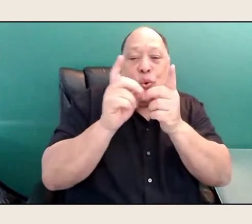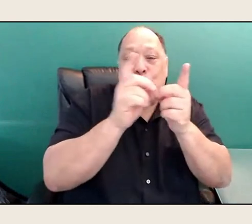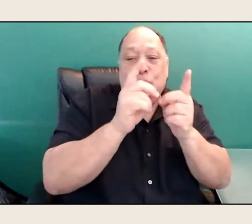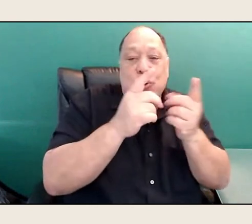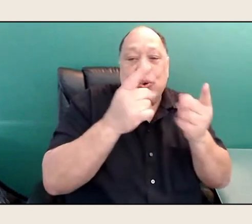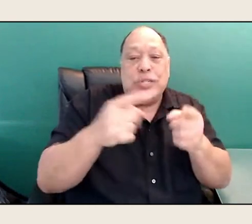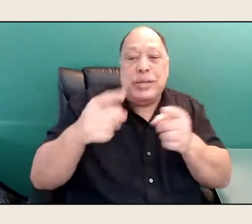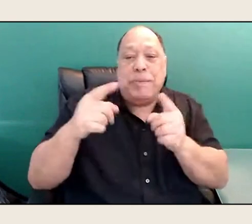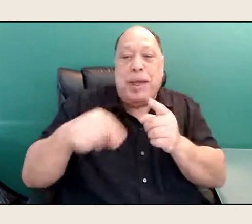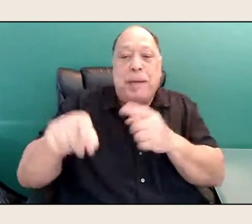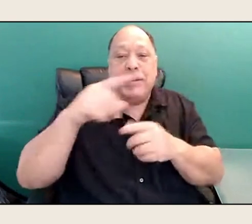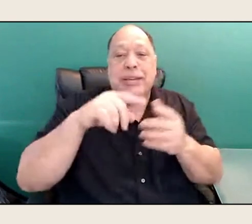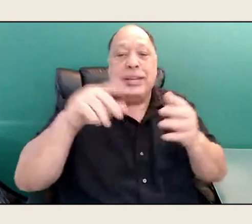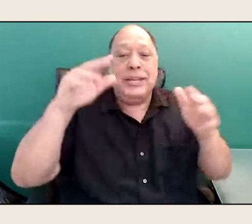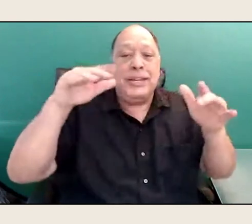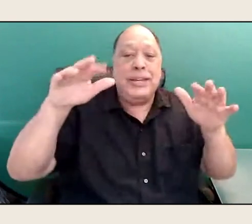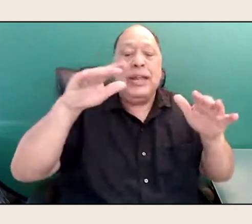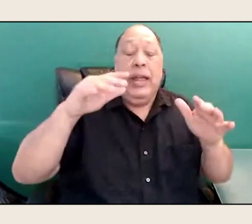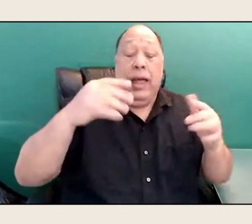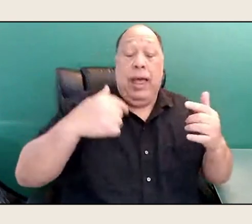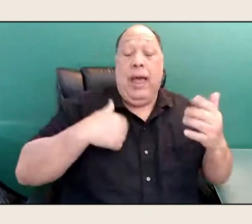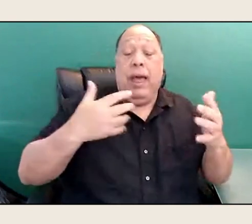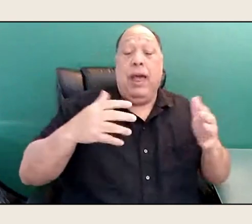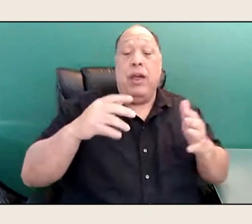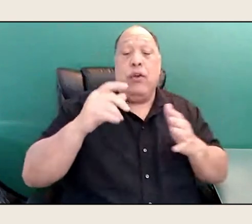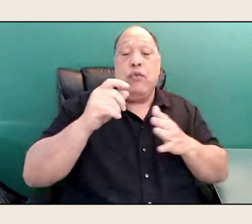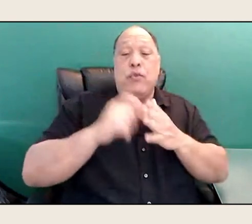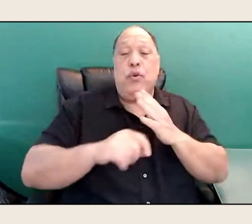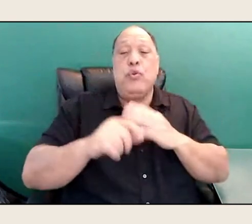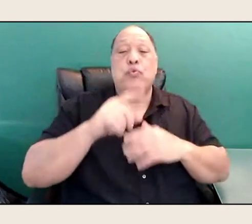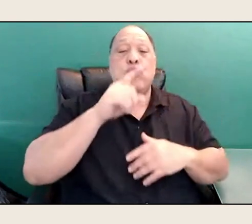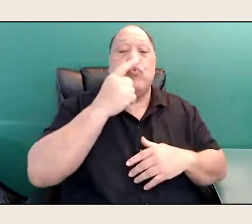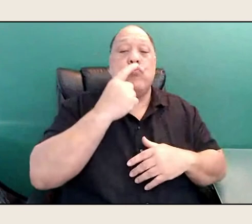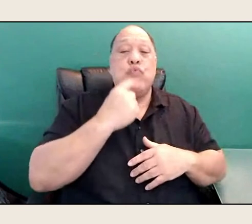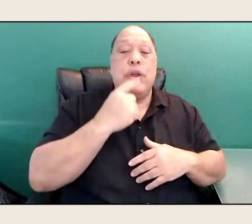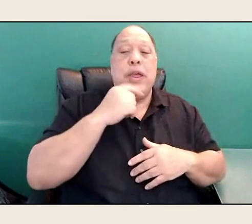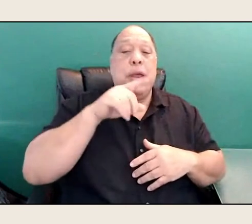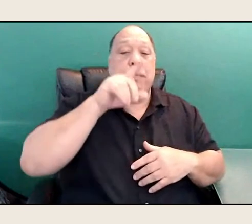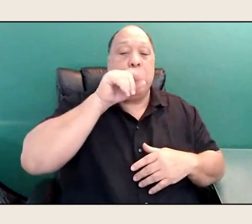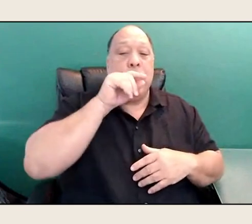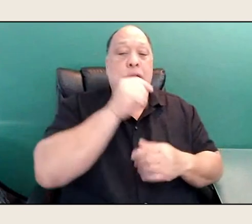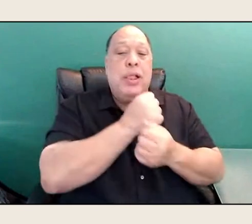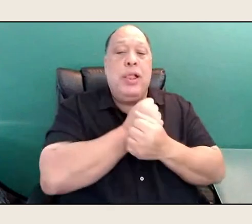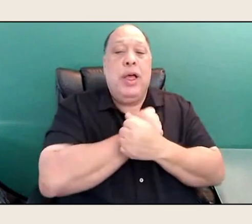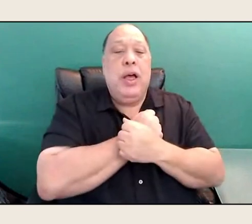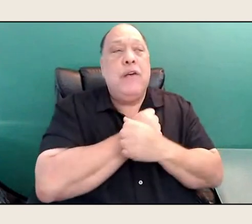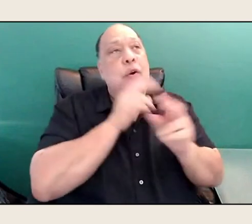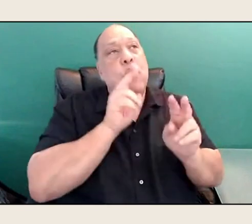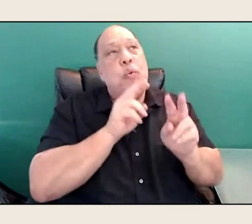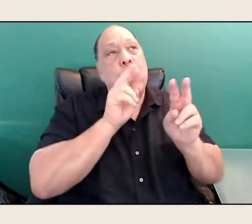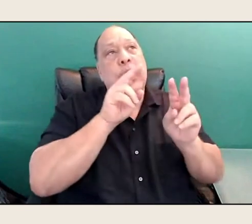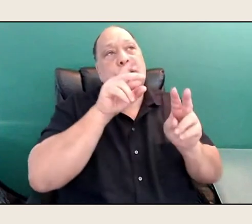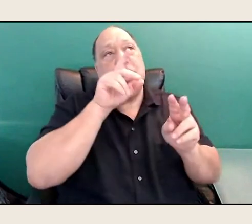So I did write a poem called "Redbird Love" about that, about watching a bird family and this particular,